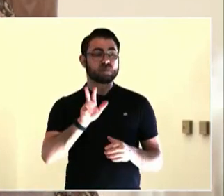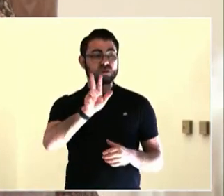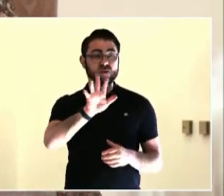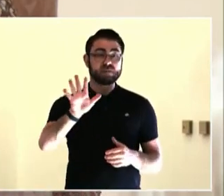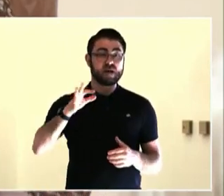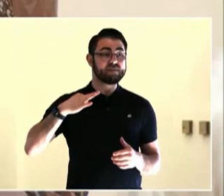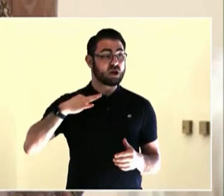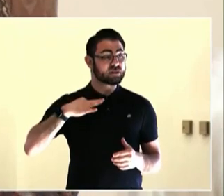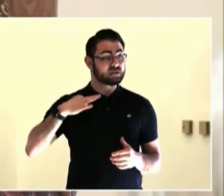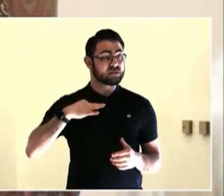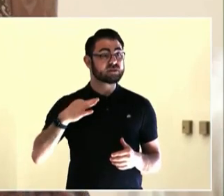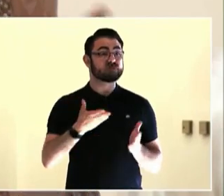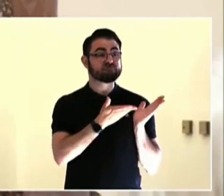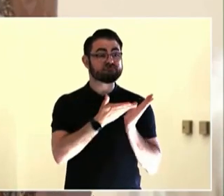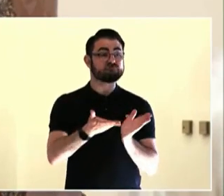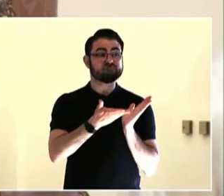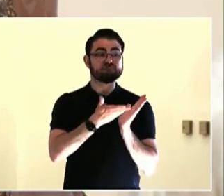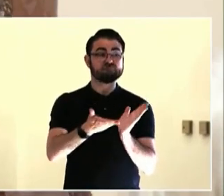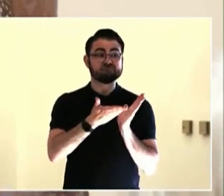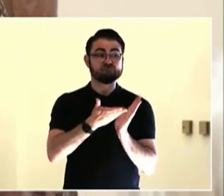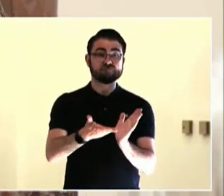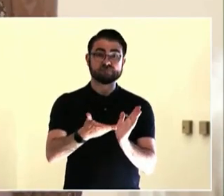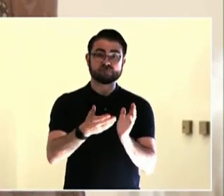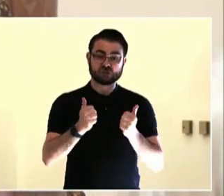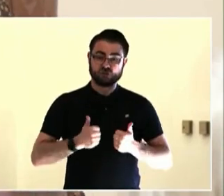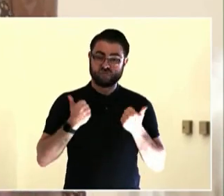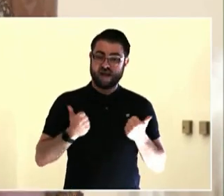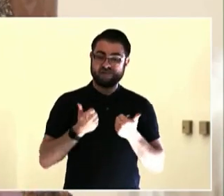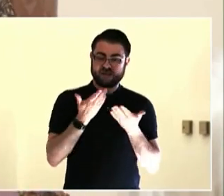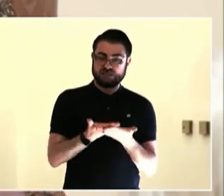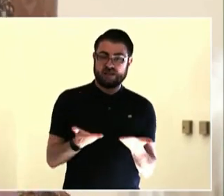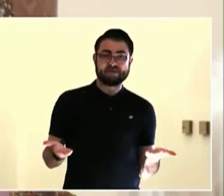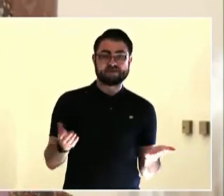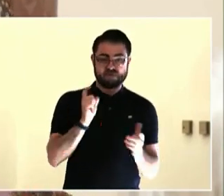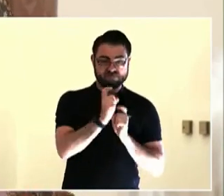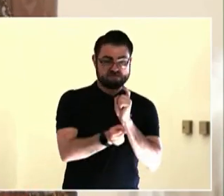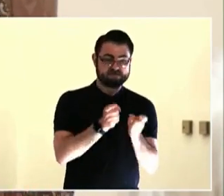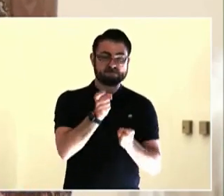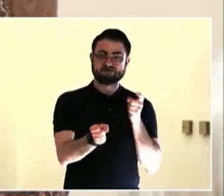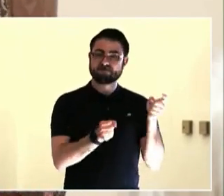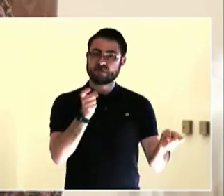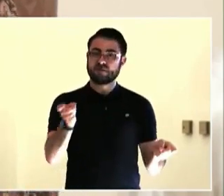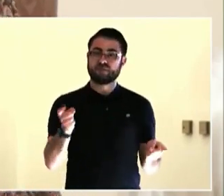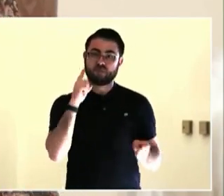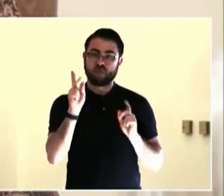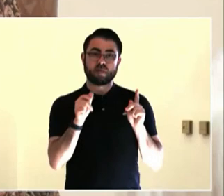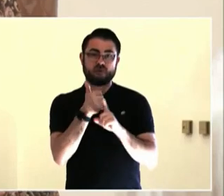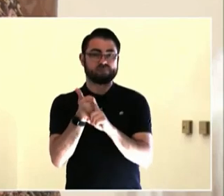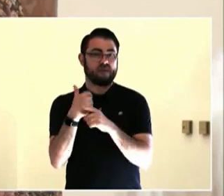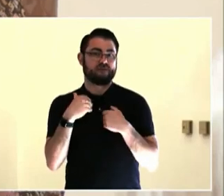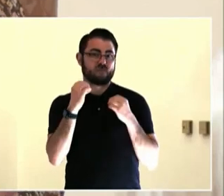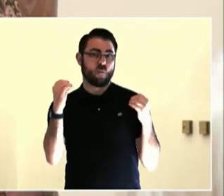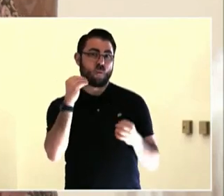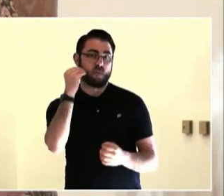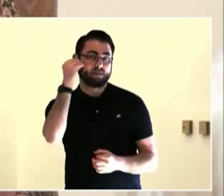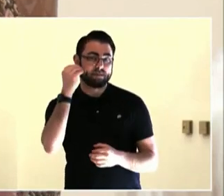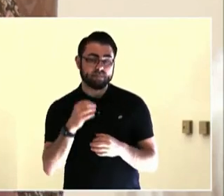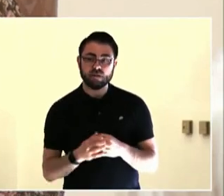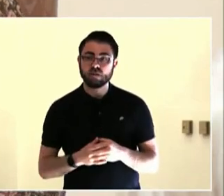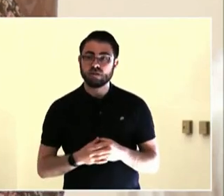are the basic steps that a community has to go through in order to take next steps. In my work, I never do